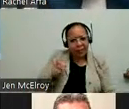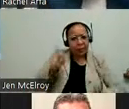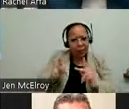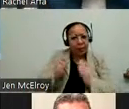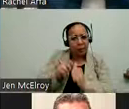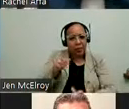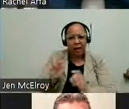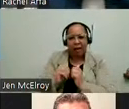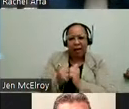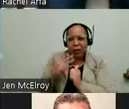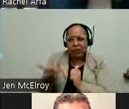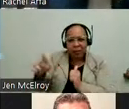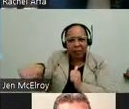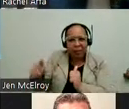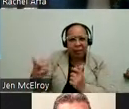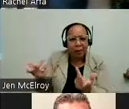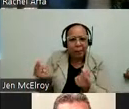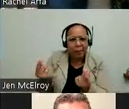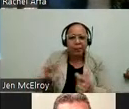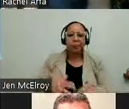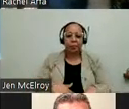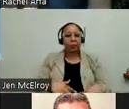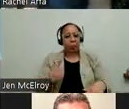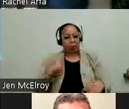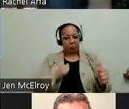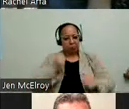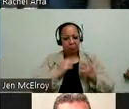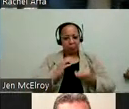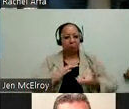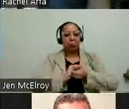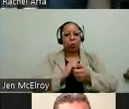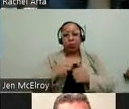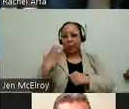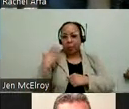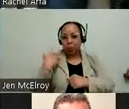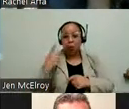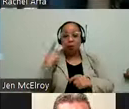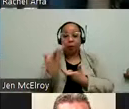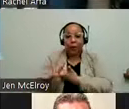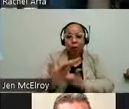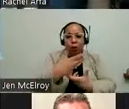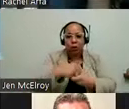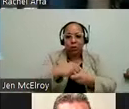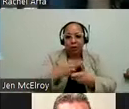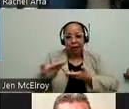So we are proactively working with employers on inclusive hiring practice